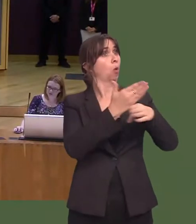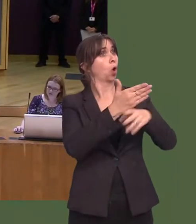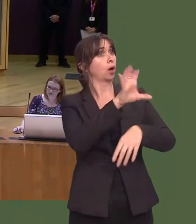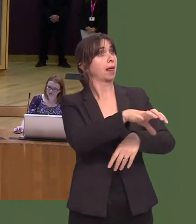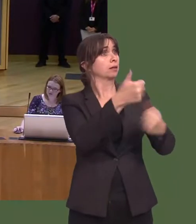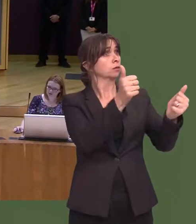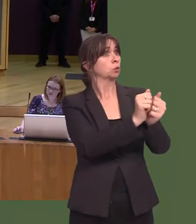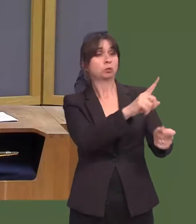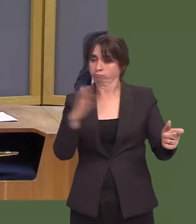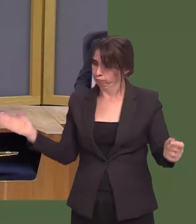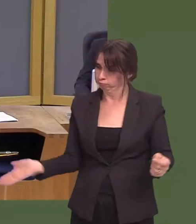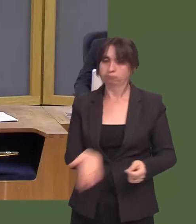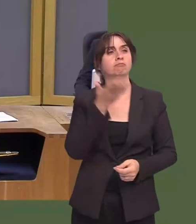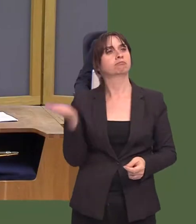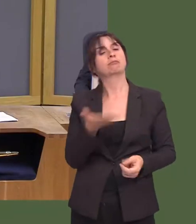Rhun ap Iorwerth: Diolch, Llywydd.